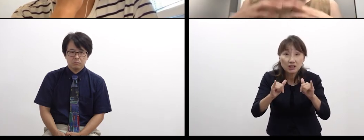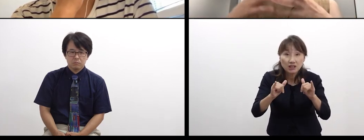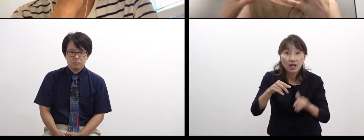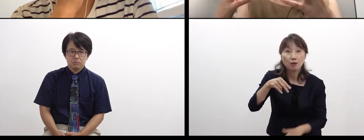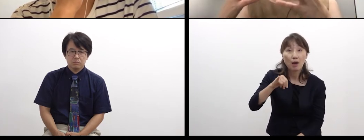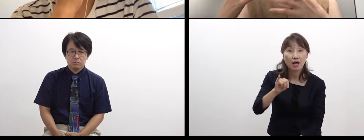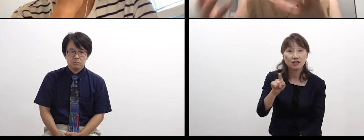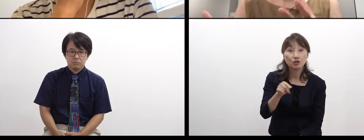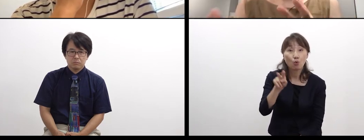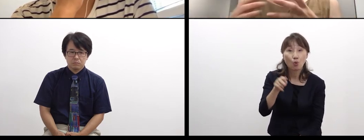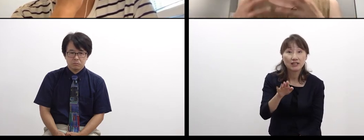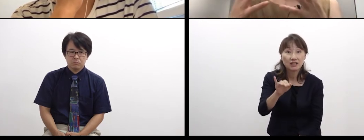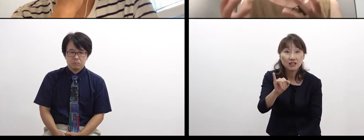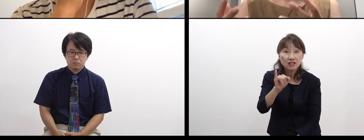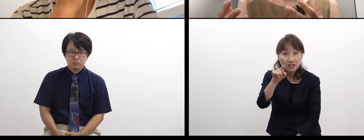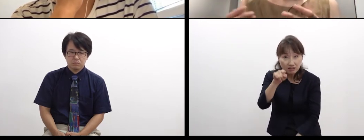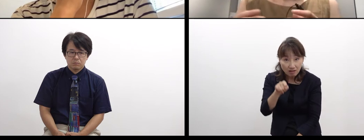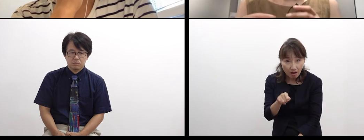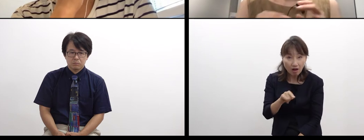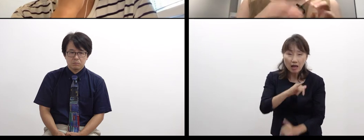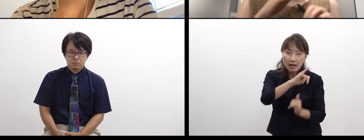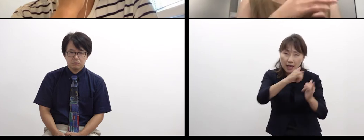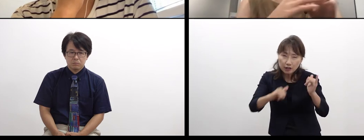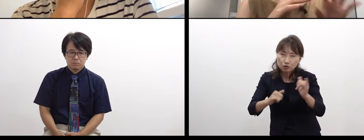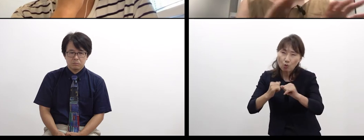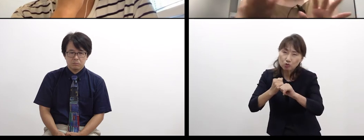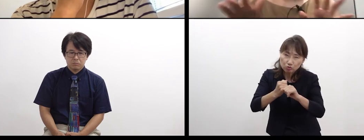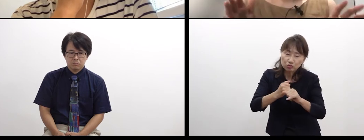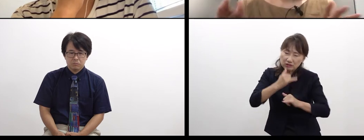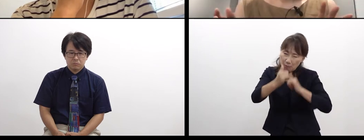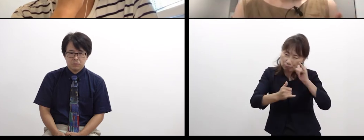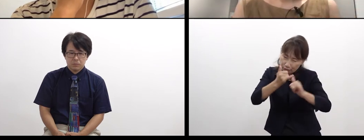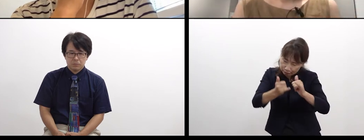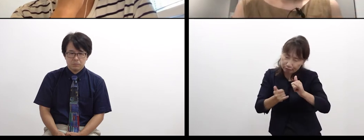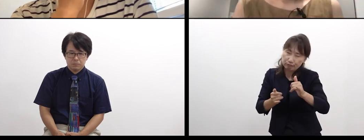or connect a history on their own, I absolutely think that